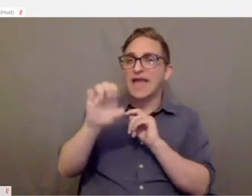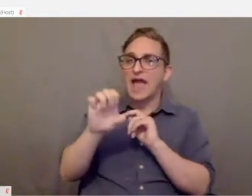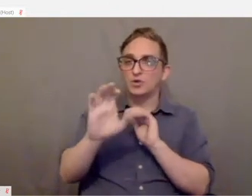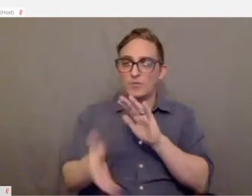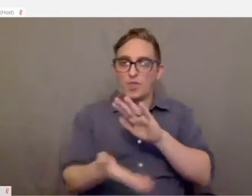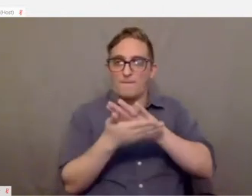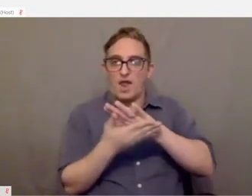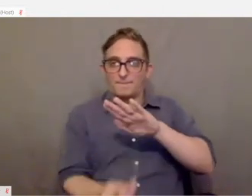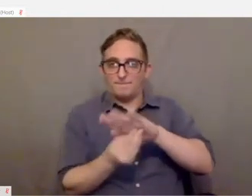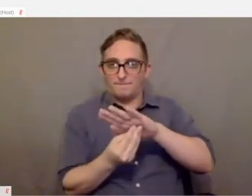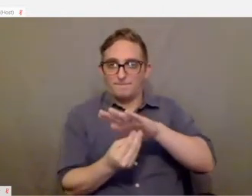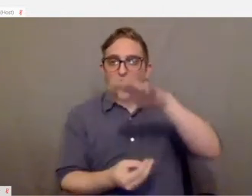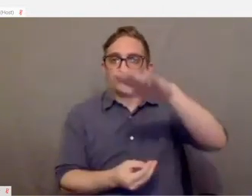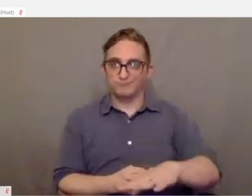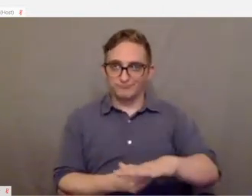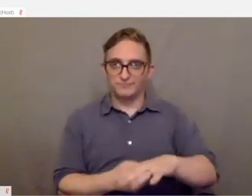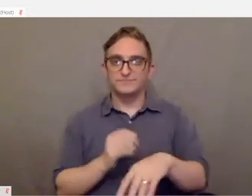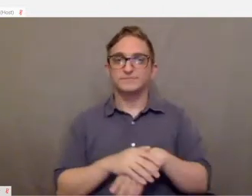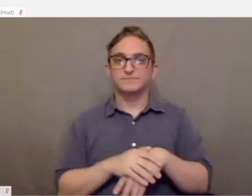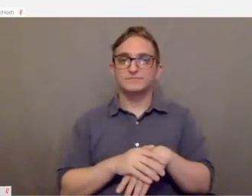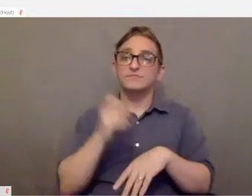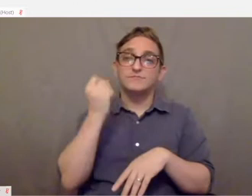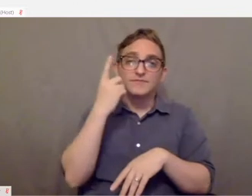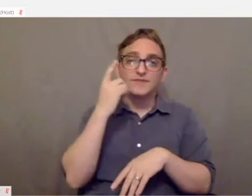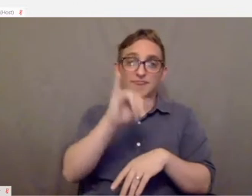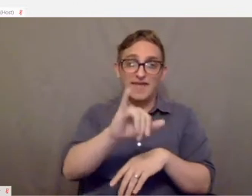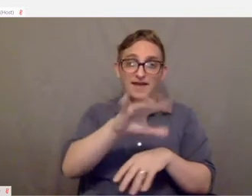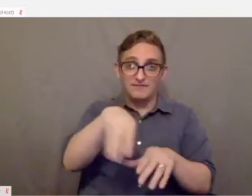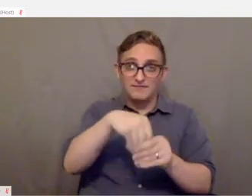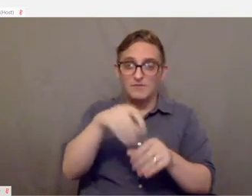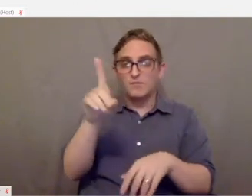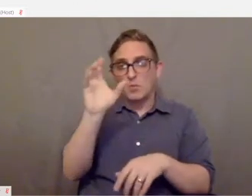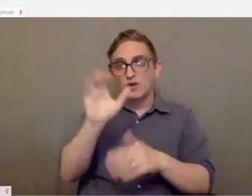and all of this comes for, again, only $100, which is really amazing.